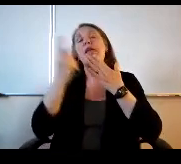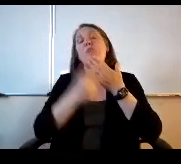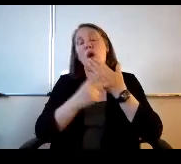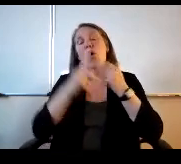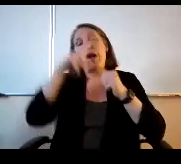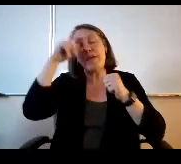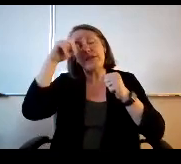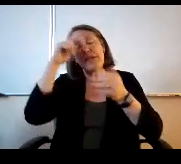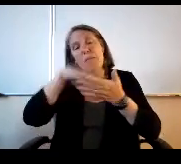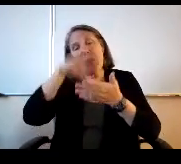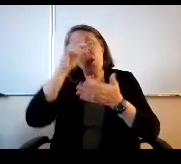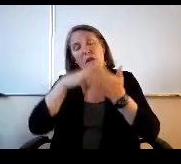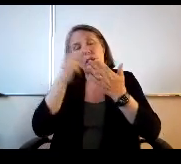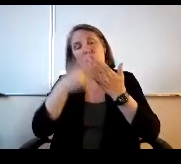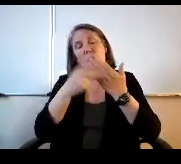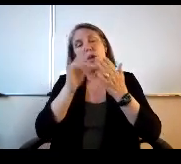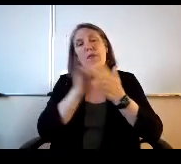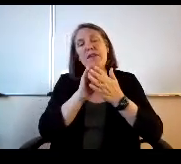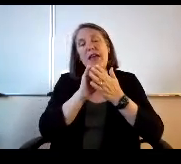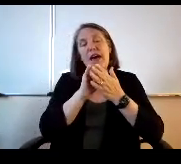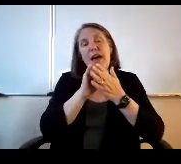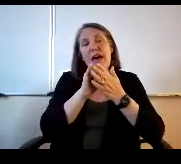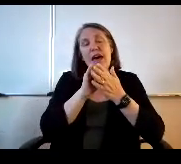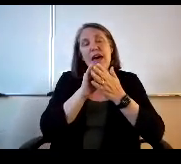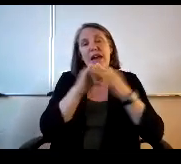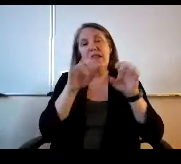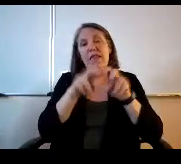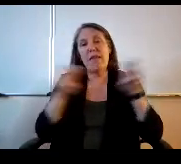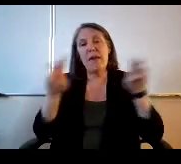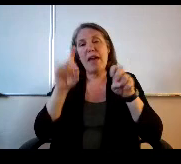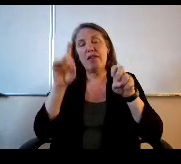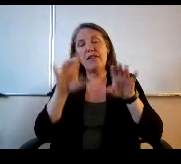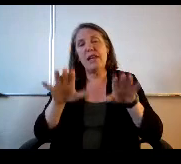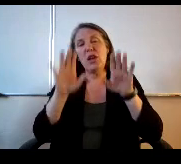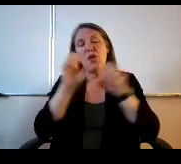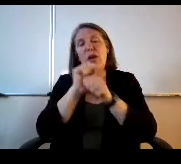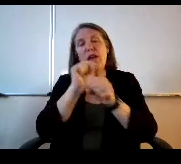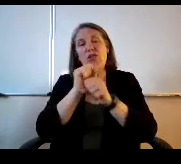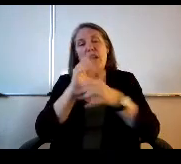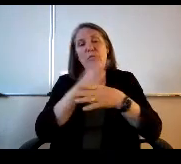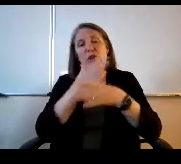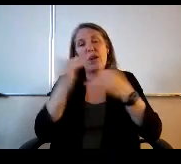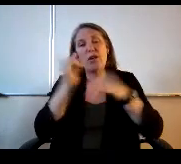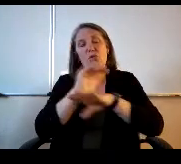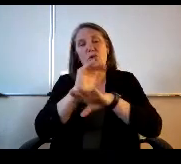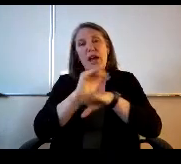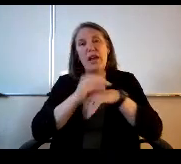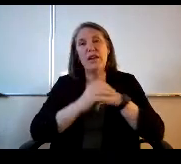summer learning programs that. The panel did a great job sharing with you tonight.